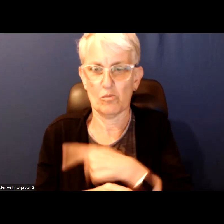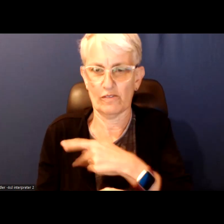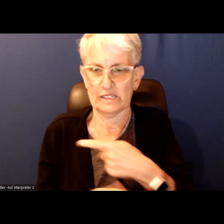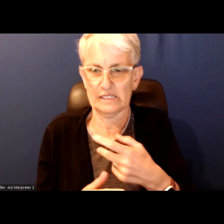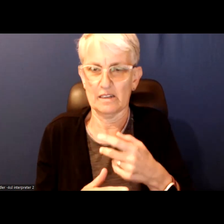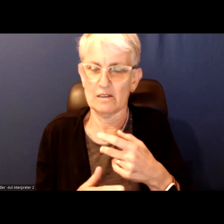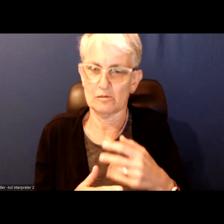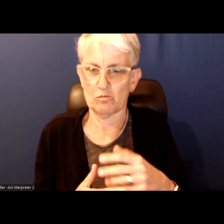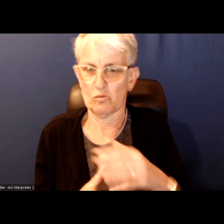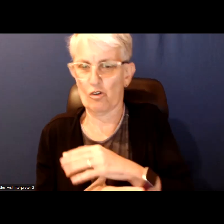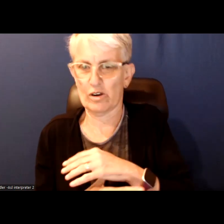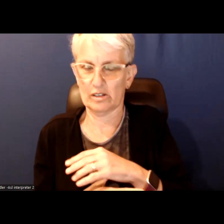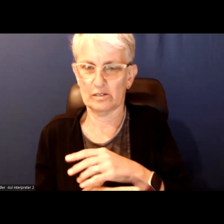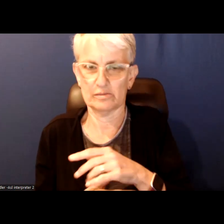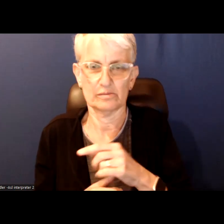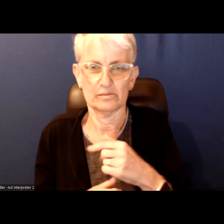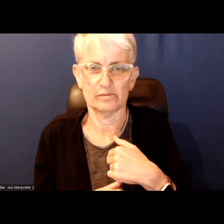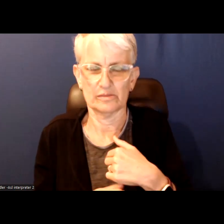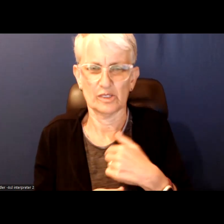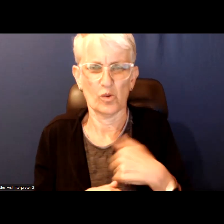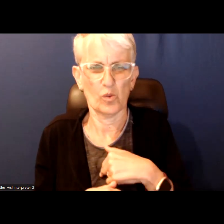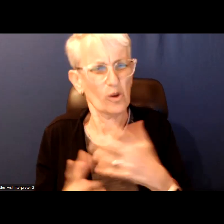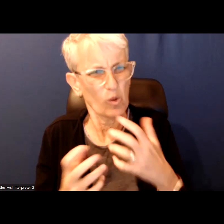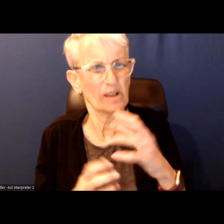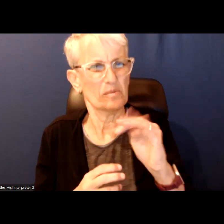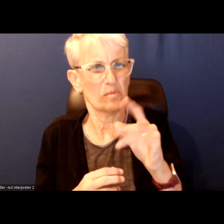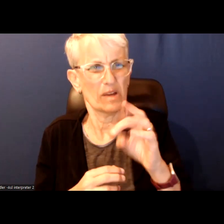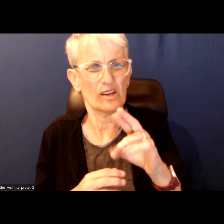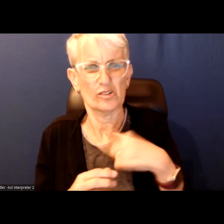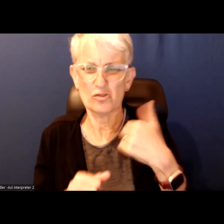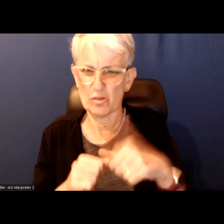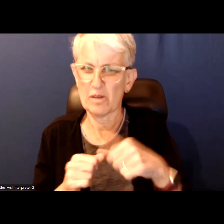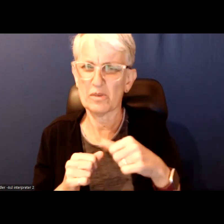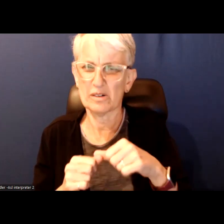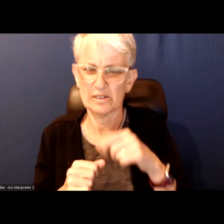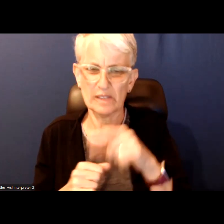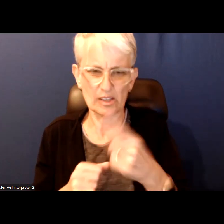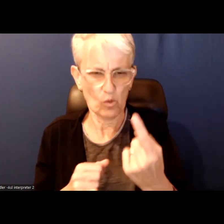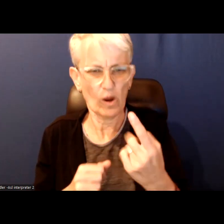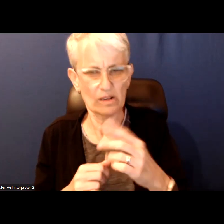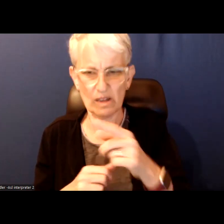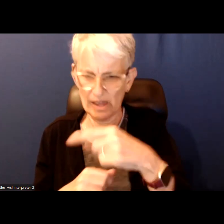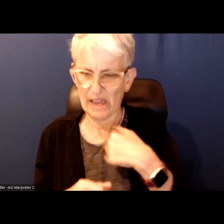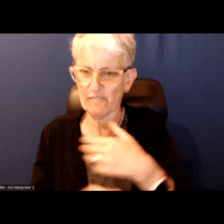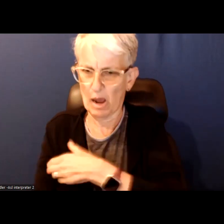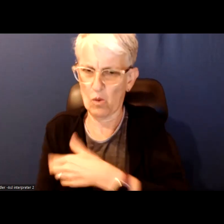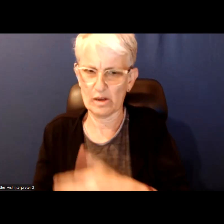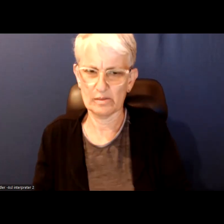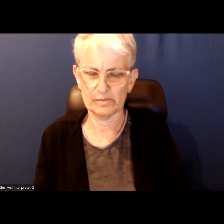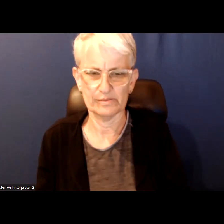So, we are looking for a mayor that remembers they are equal and they are counsel and they